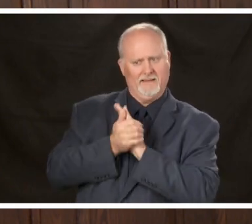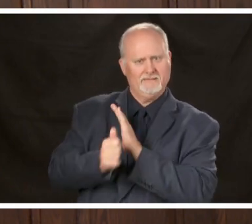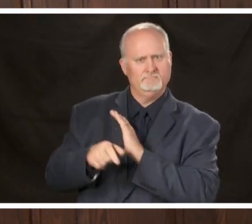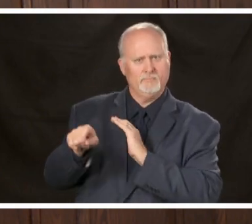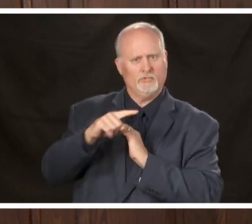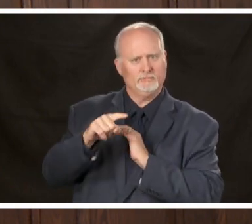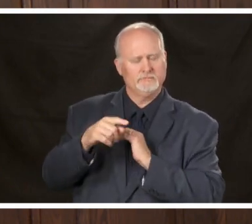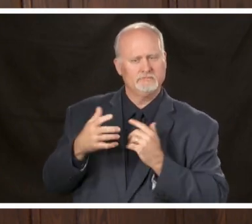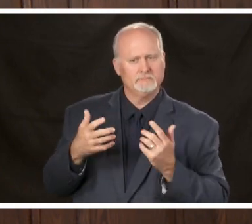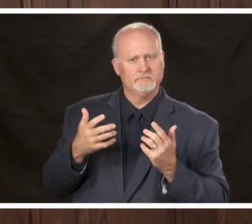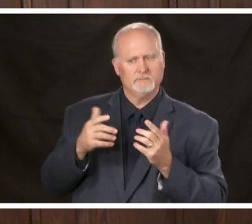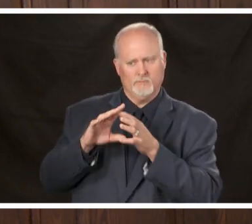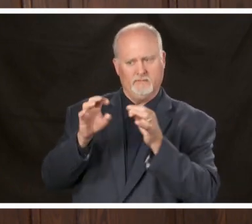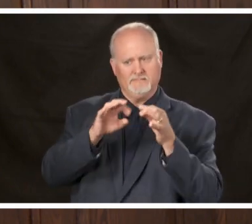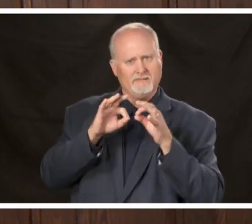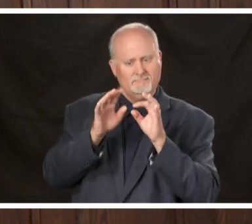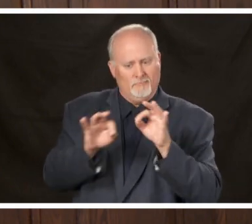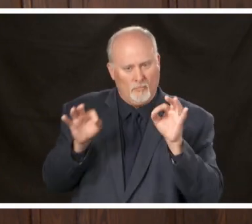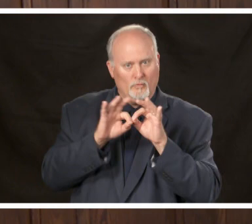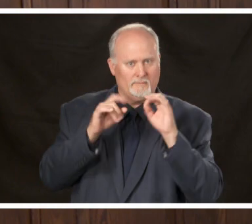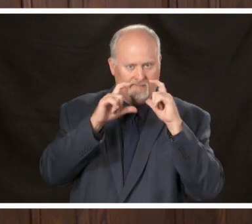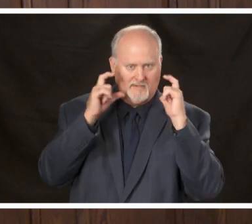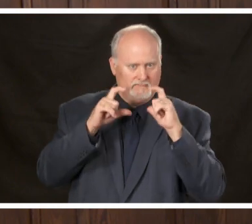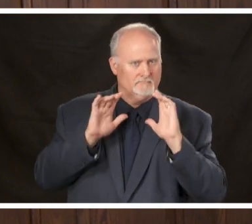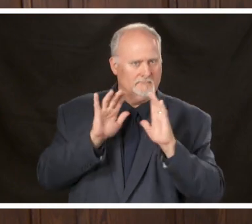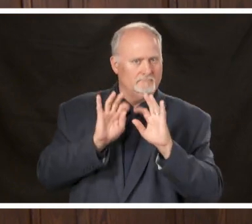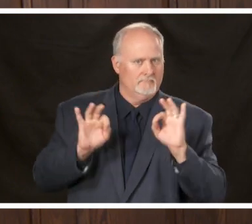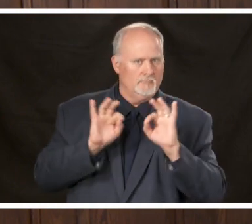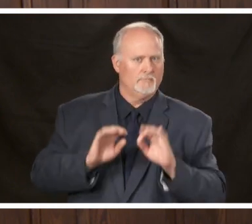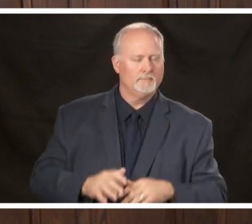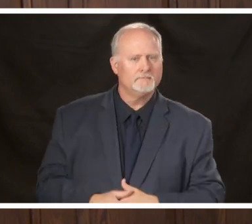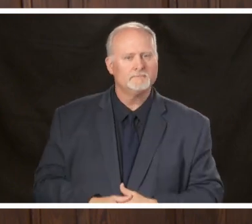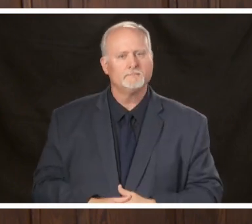they say around the importance of face coverings